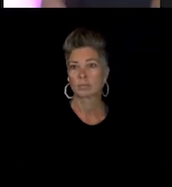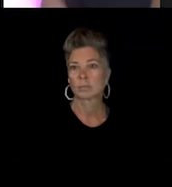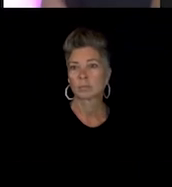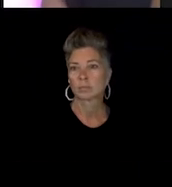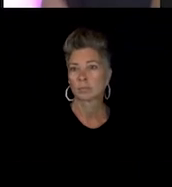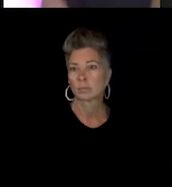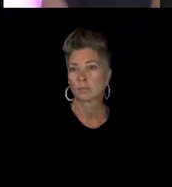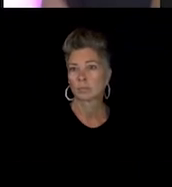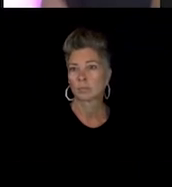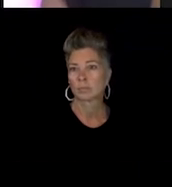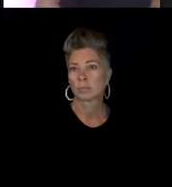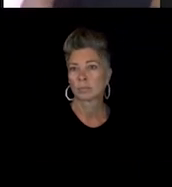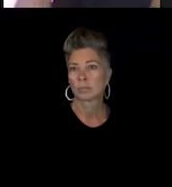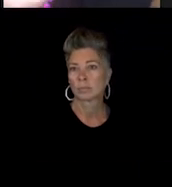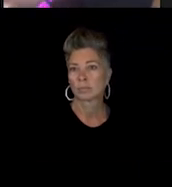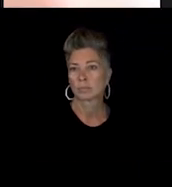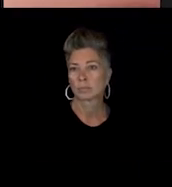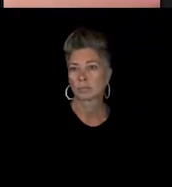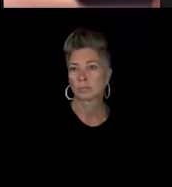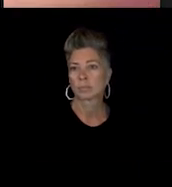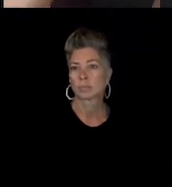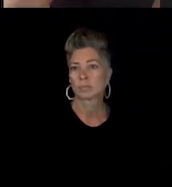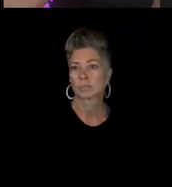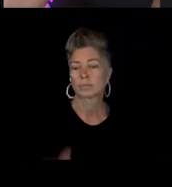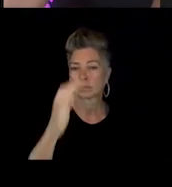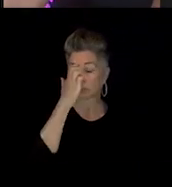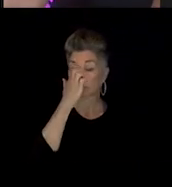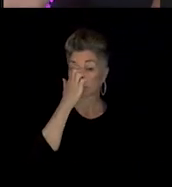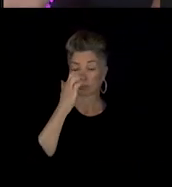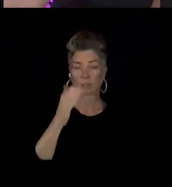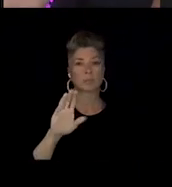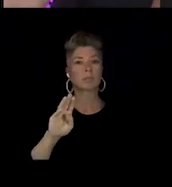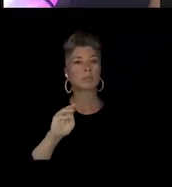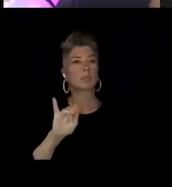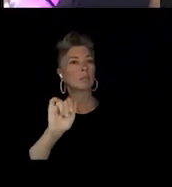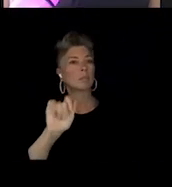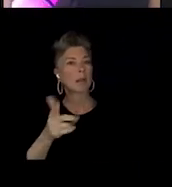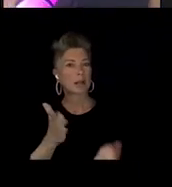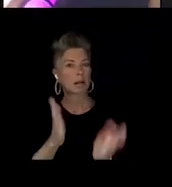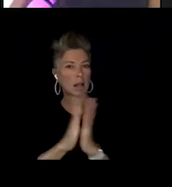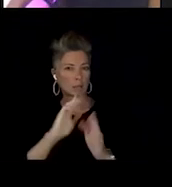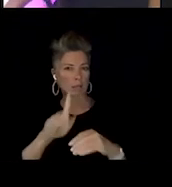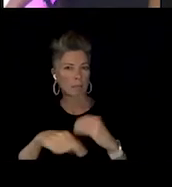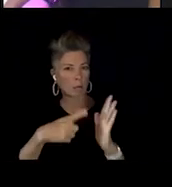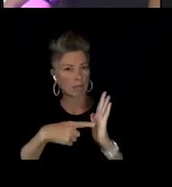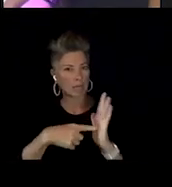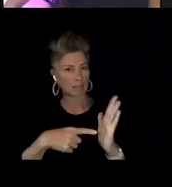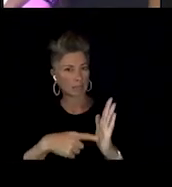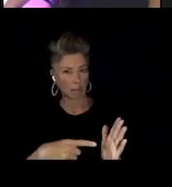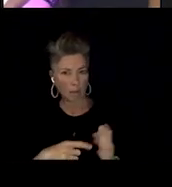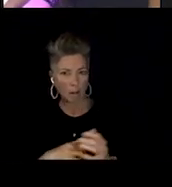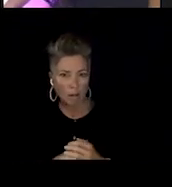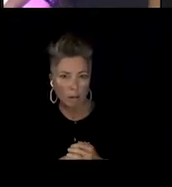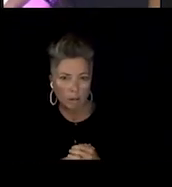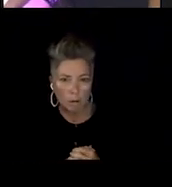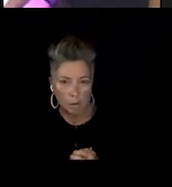Michael asked about like would Pose be one of those examples or not? Would pose be one of those positive examples of